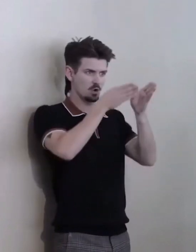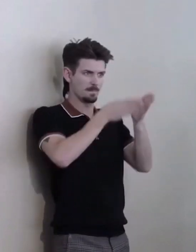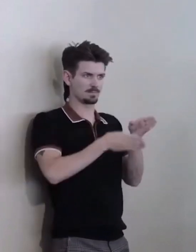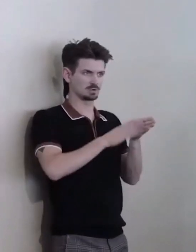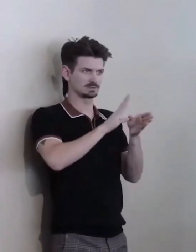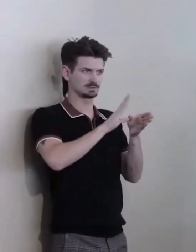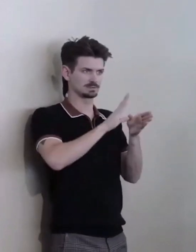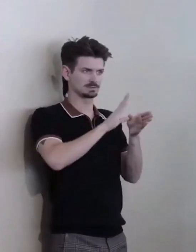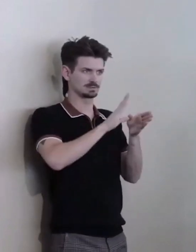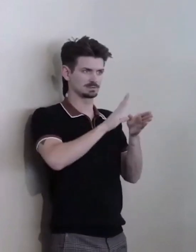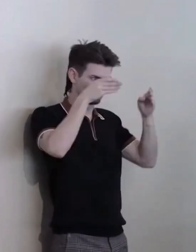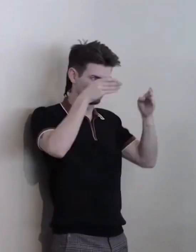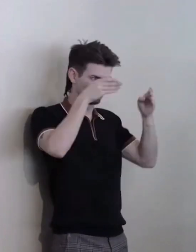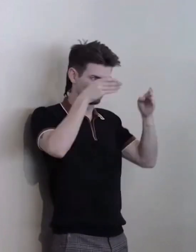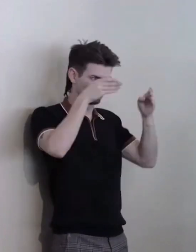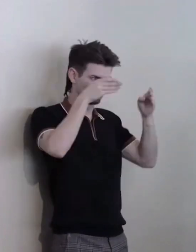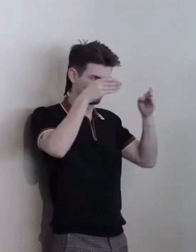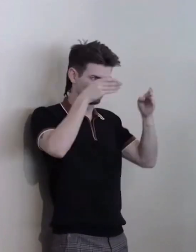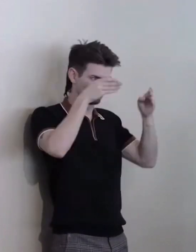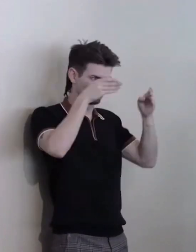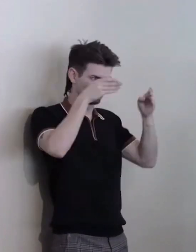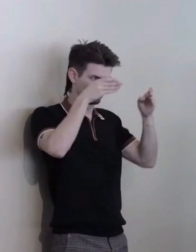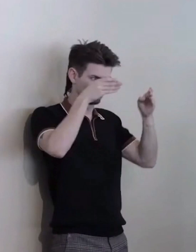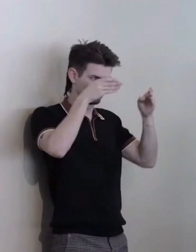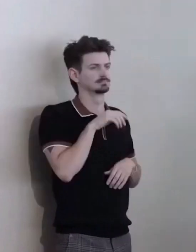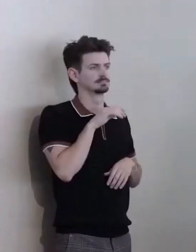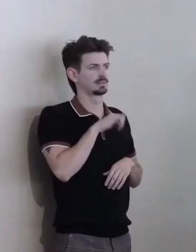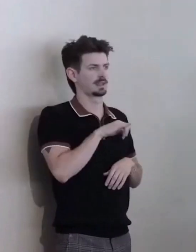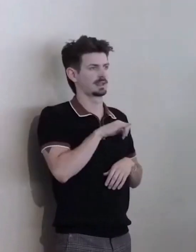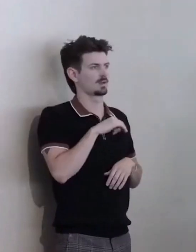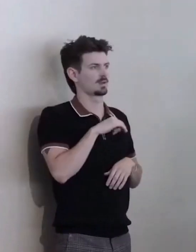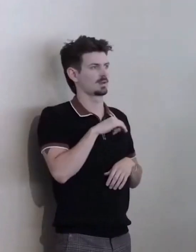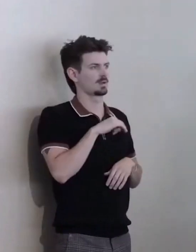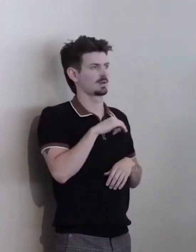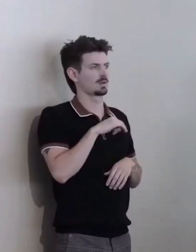It's... It's something that we constantly have to work on... Ahh...